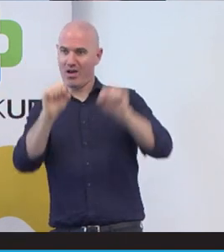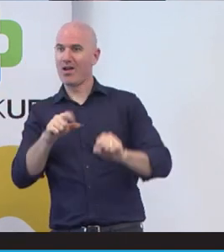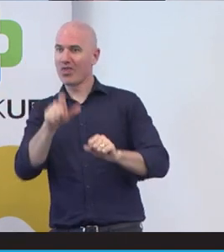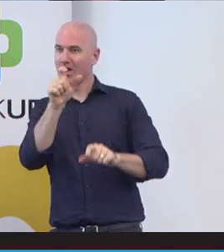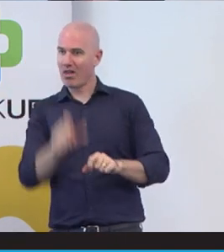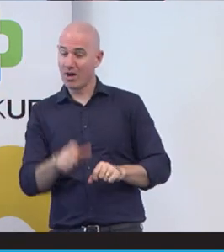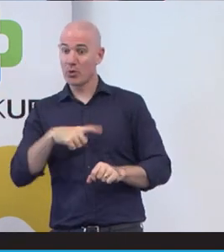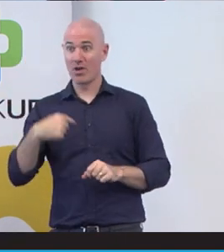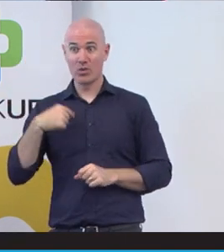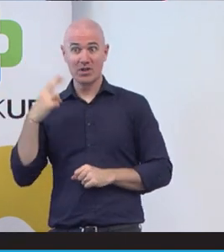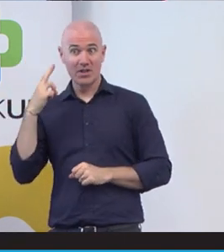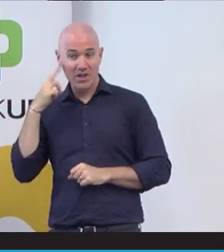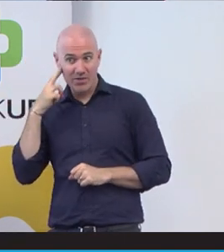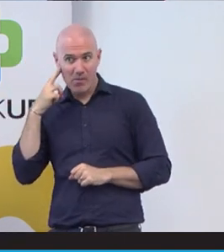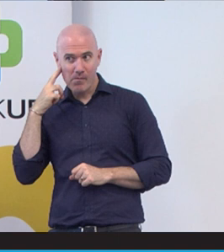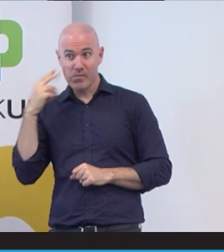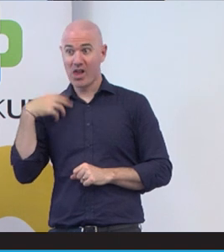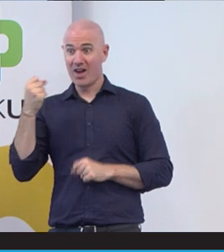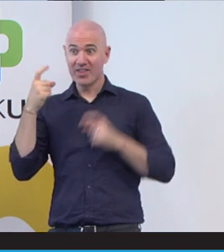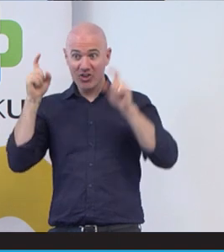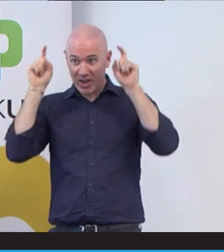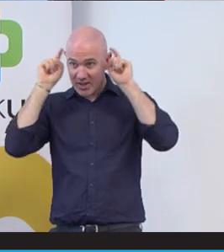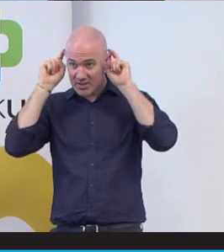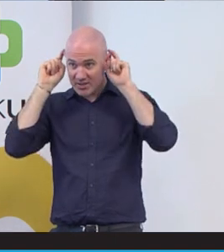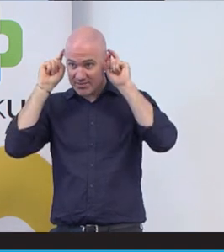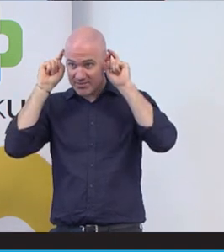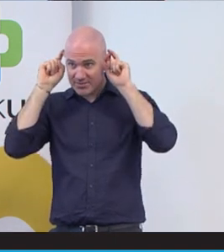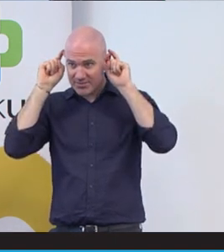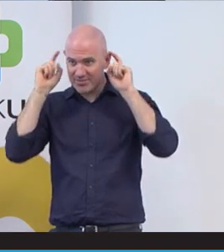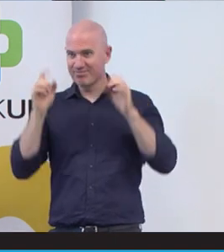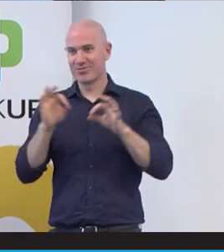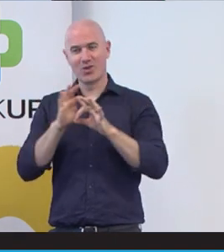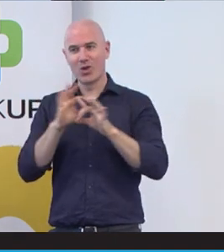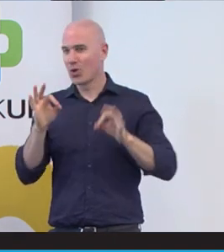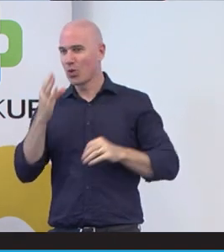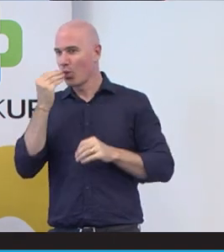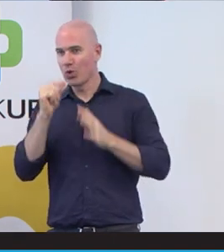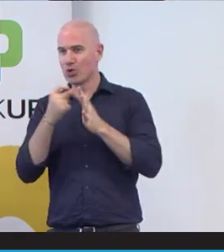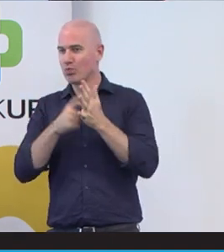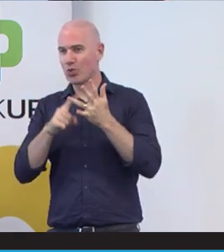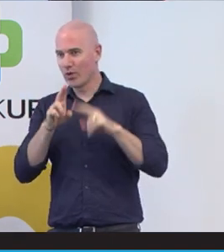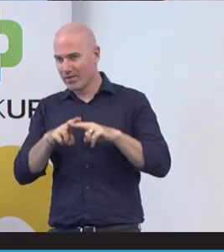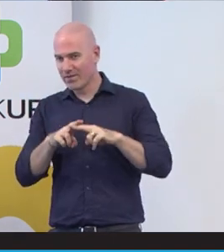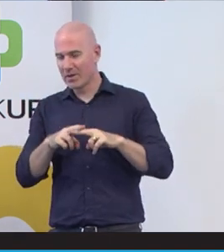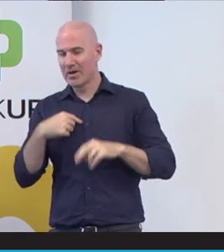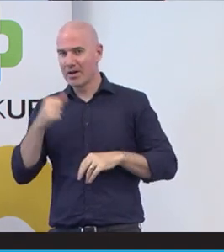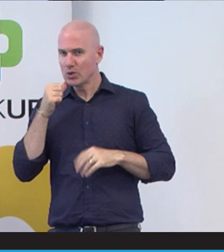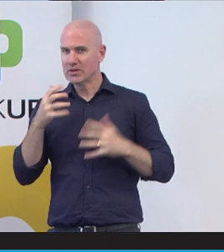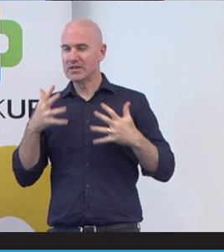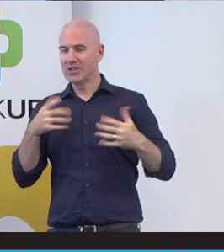deaf, I had hearing aids that weren't waterproof. But I knew the challenge was, I have to shower the